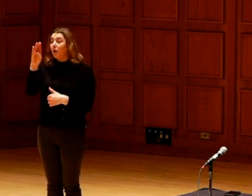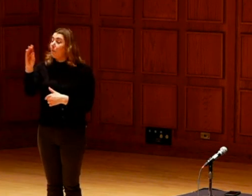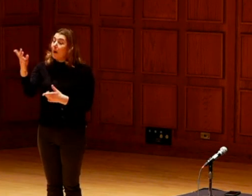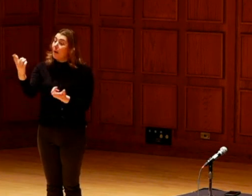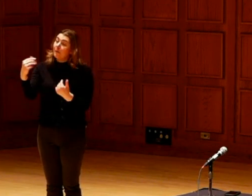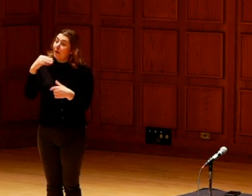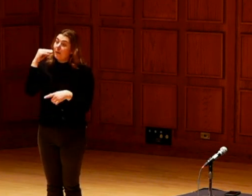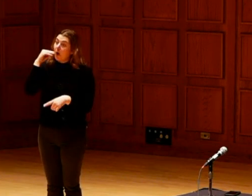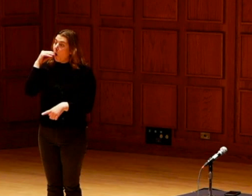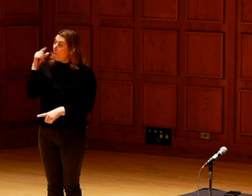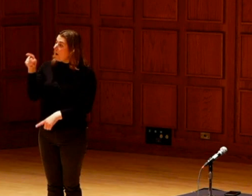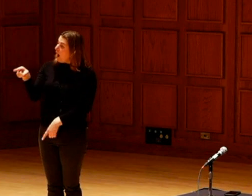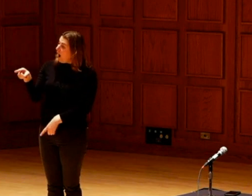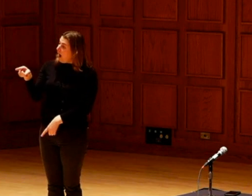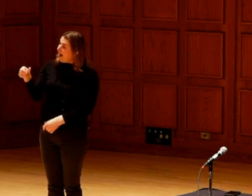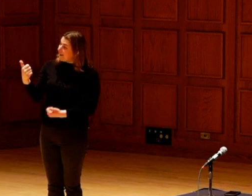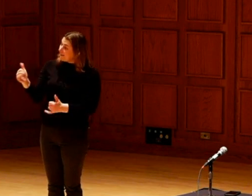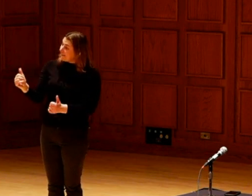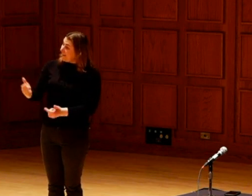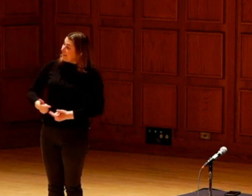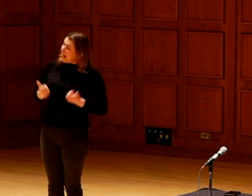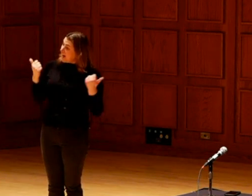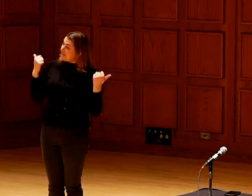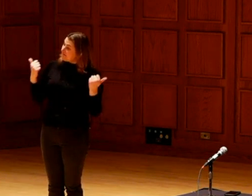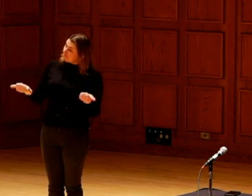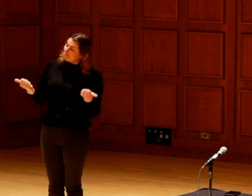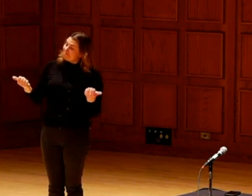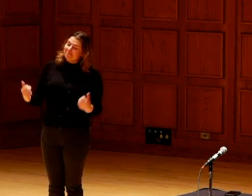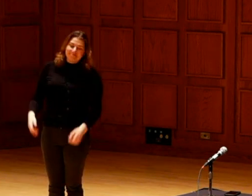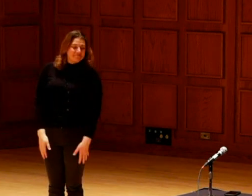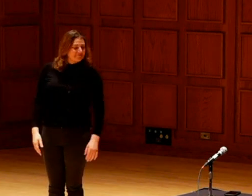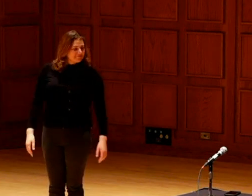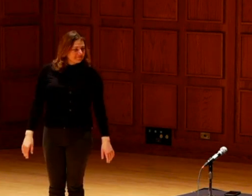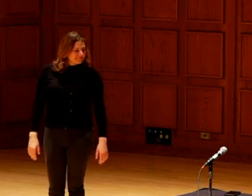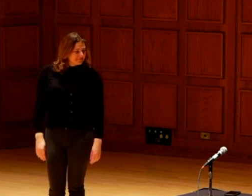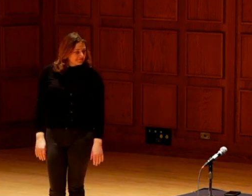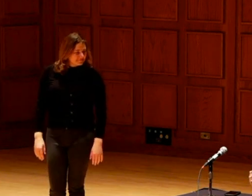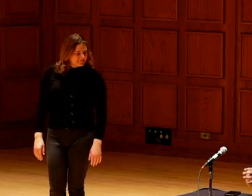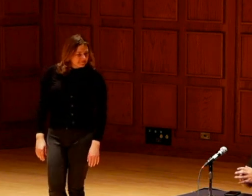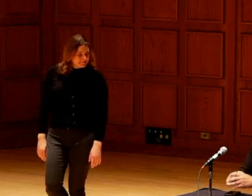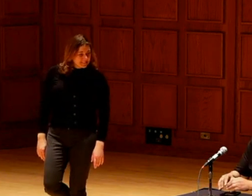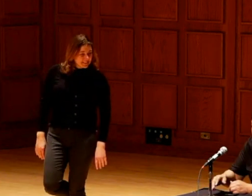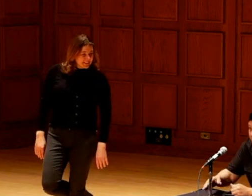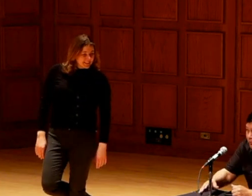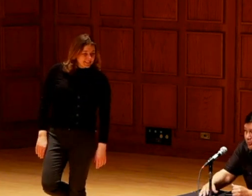That's what it is like. Uncle Bob coming home and you didn't even know he was still around.